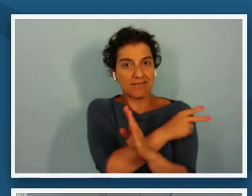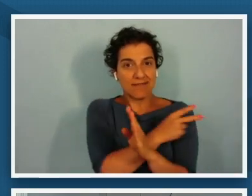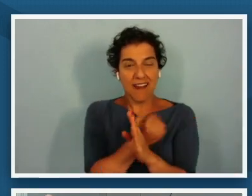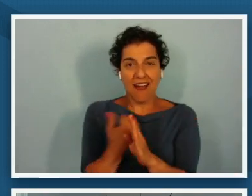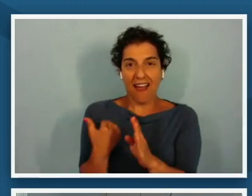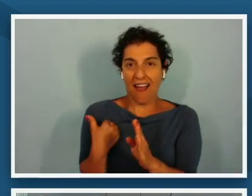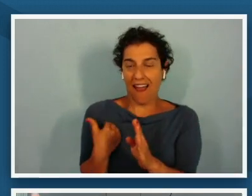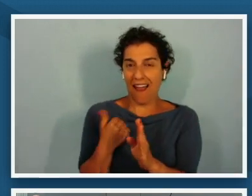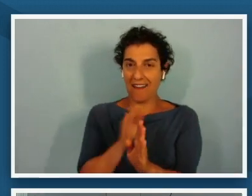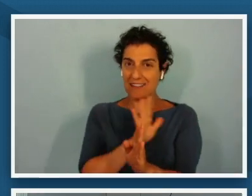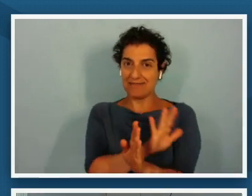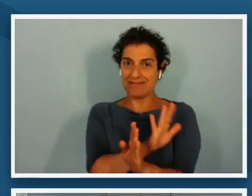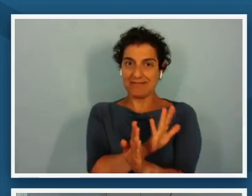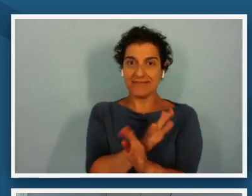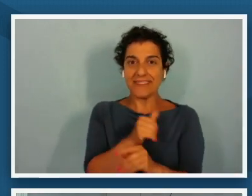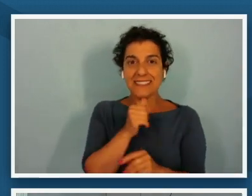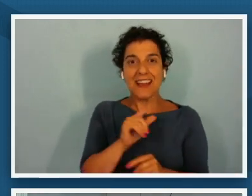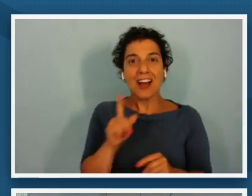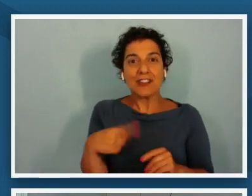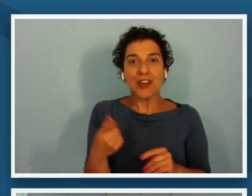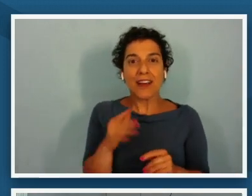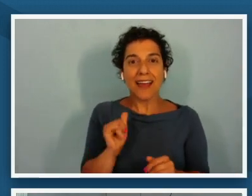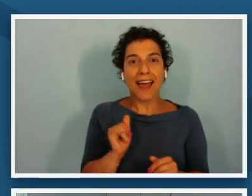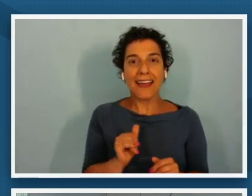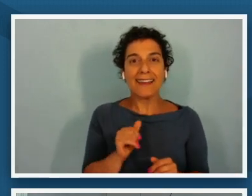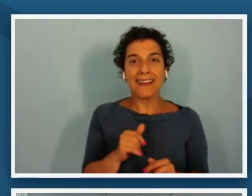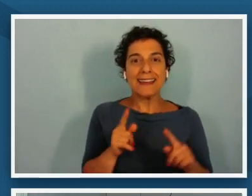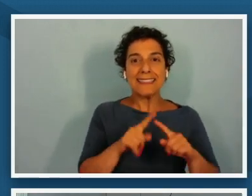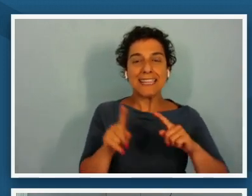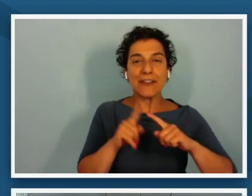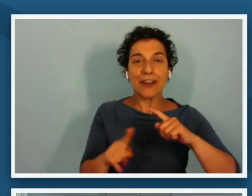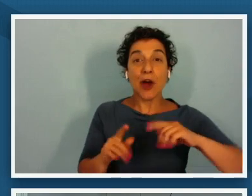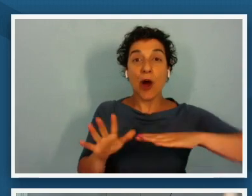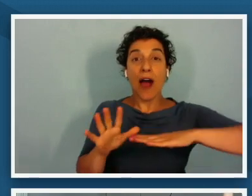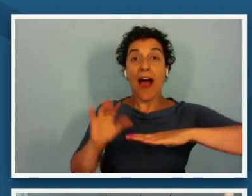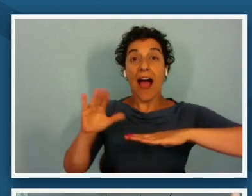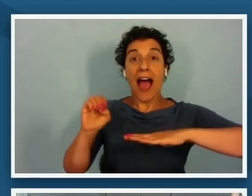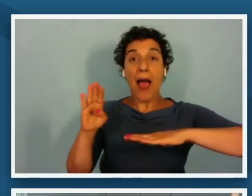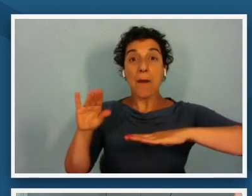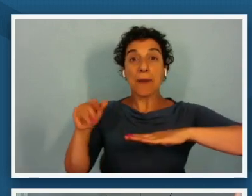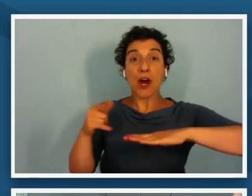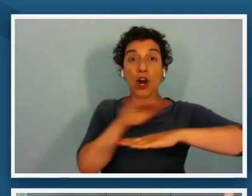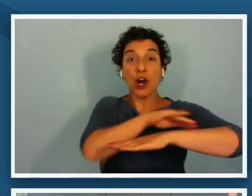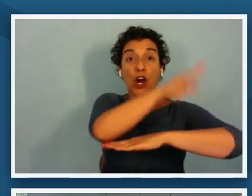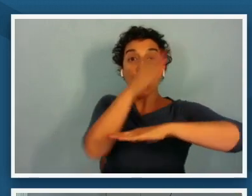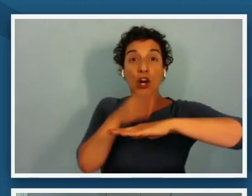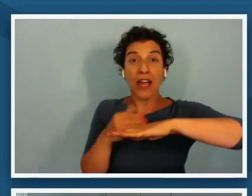it's not just like little icebergs sticking up out of the water and we talk about this one and we talk about this